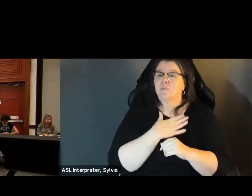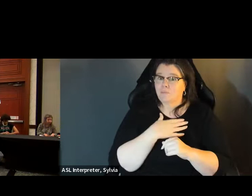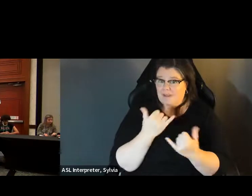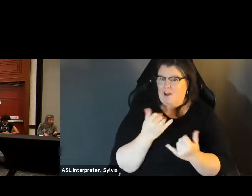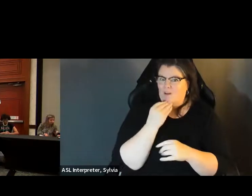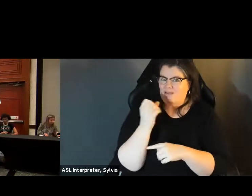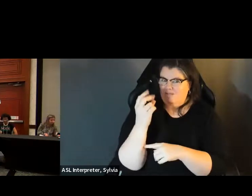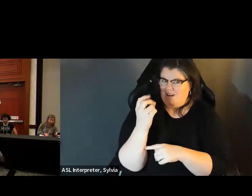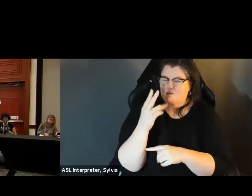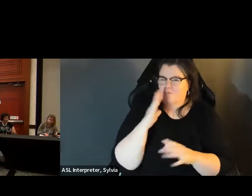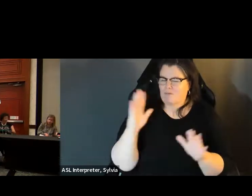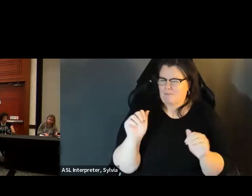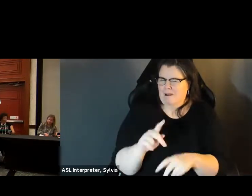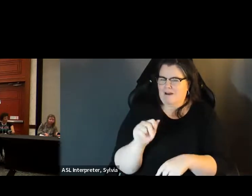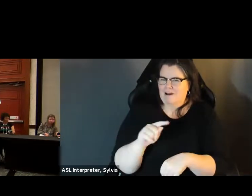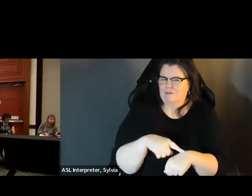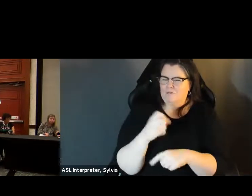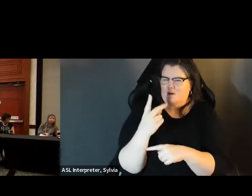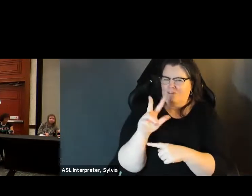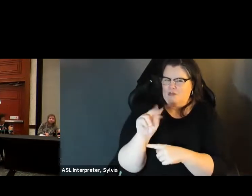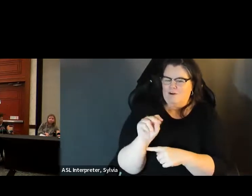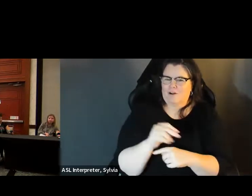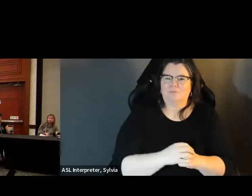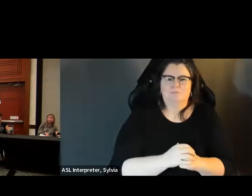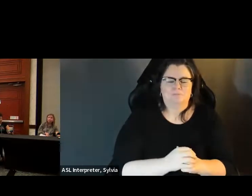the PNAs for the people of dos abilities in a variety of communities. We'll see you at 12:30.